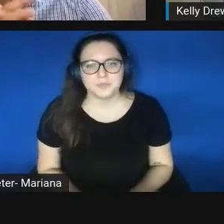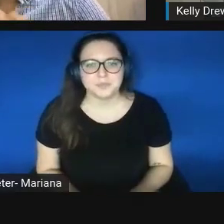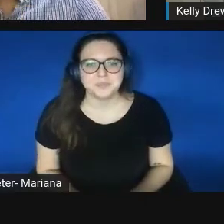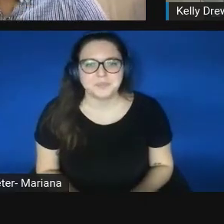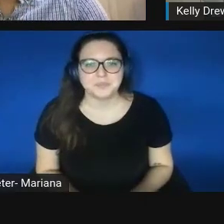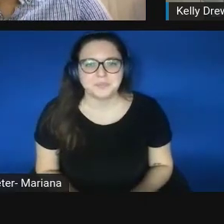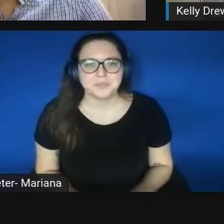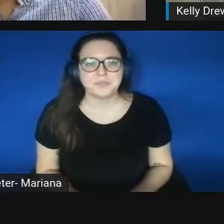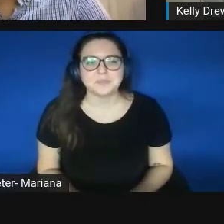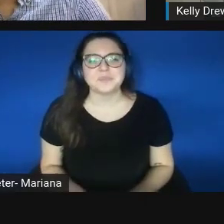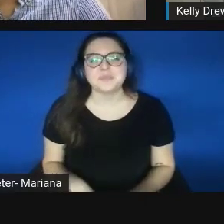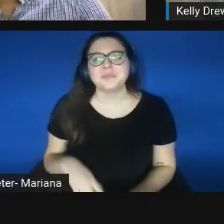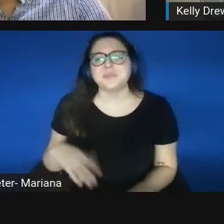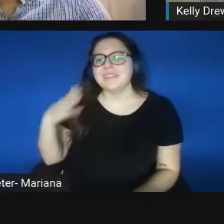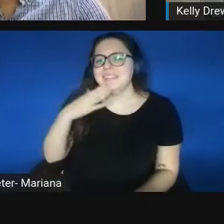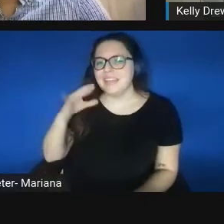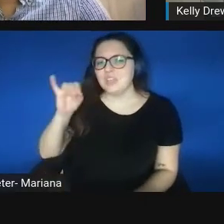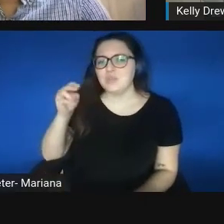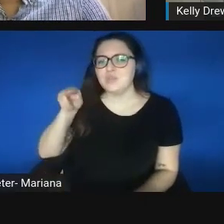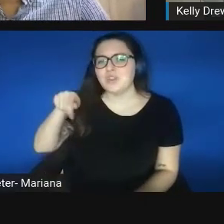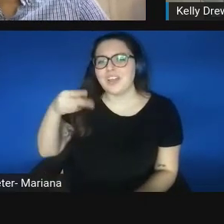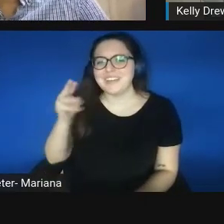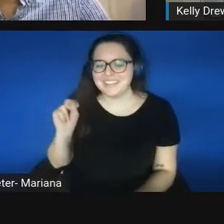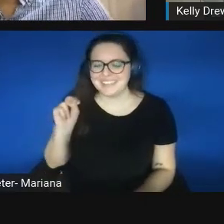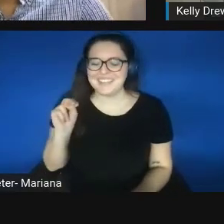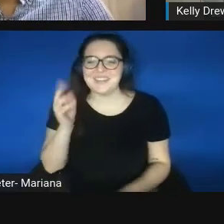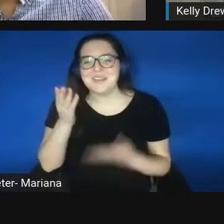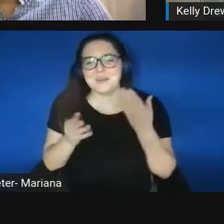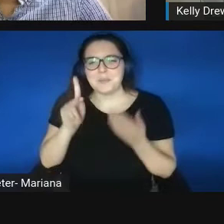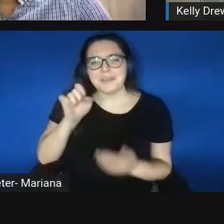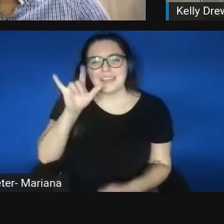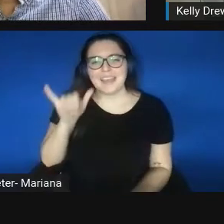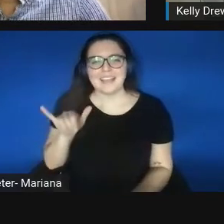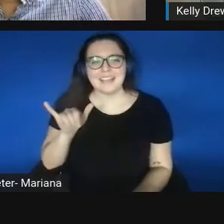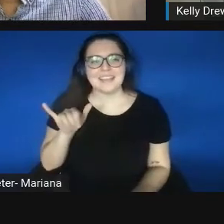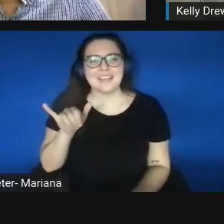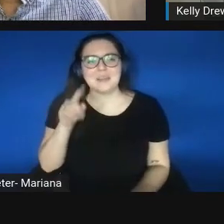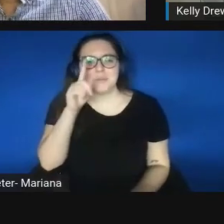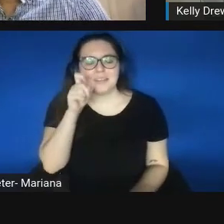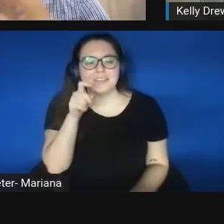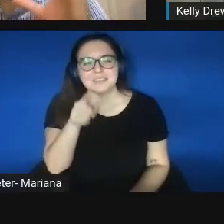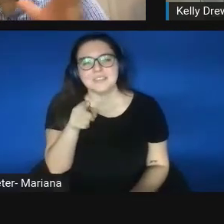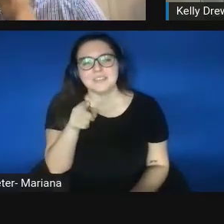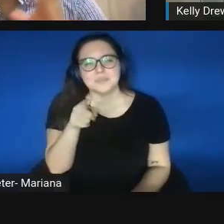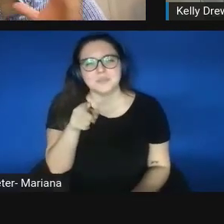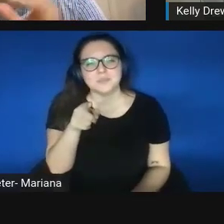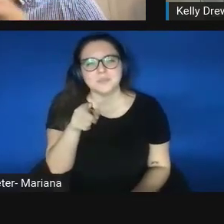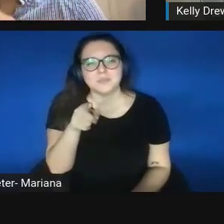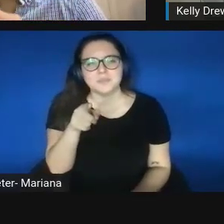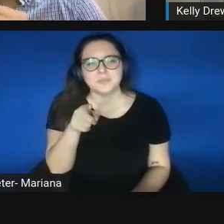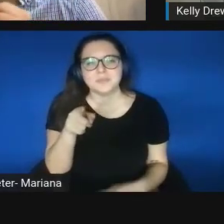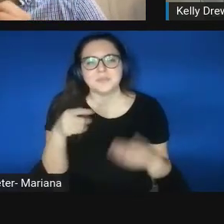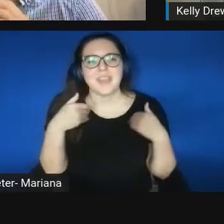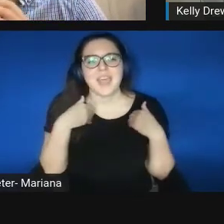Ashim Subedee: Thank you, Johnathan. Maybe, Kelly, since you sort of have this unique perspective